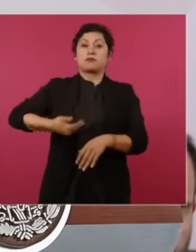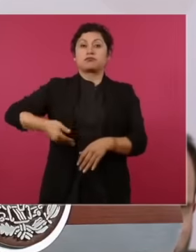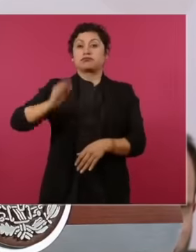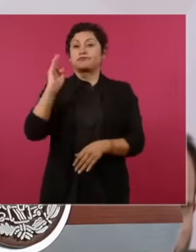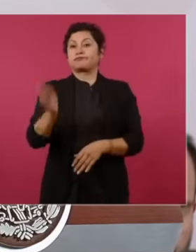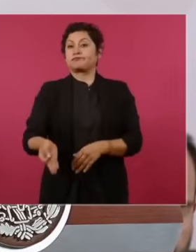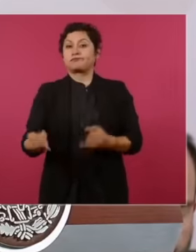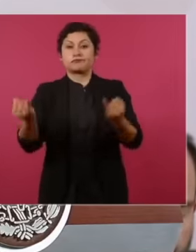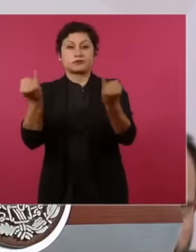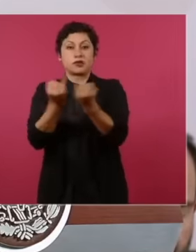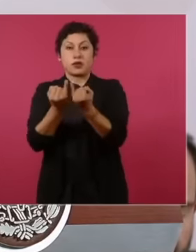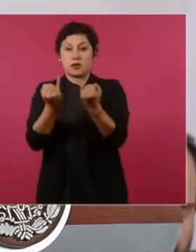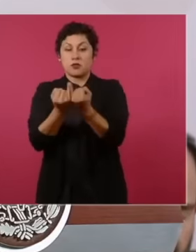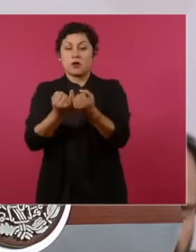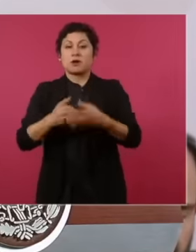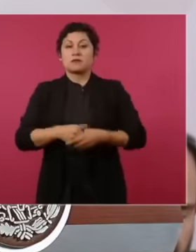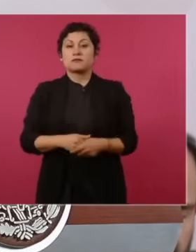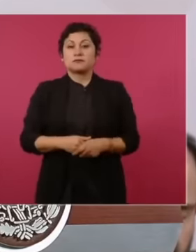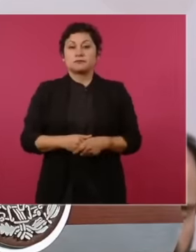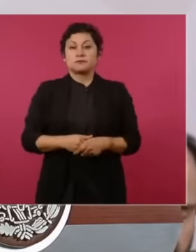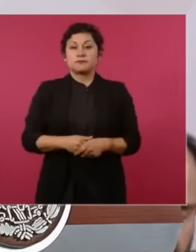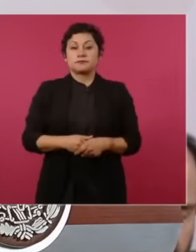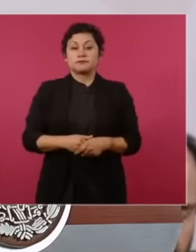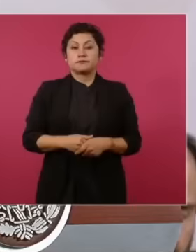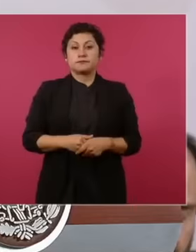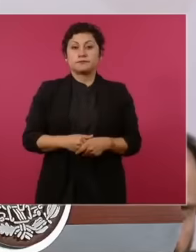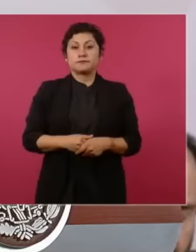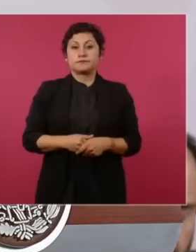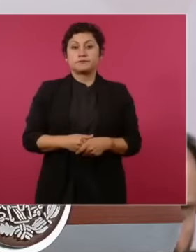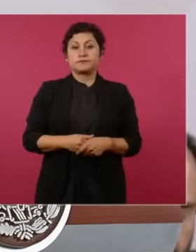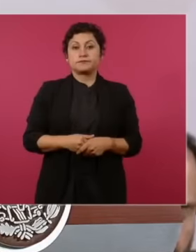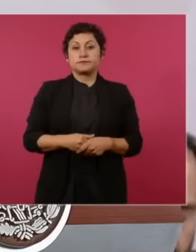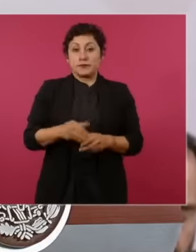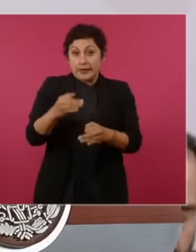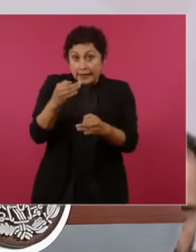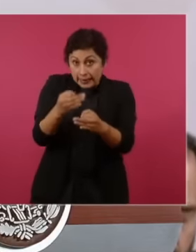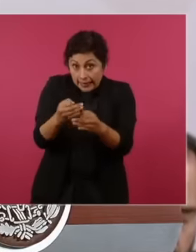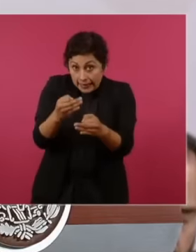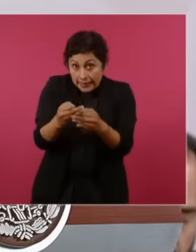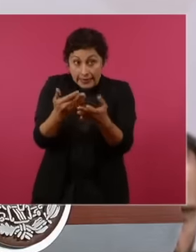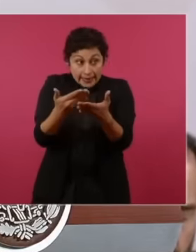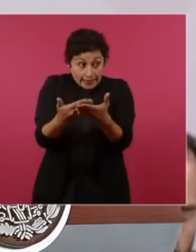now no longer now is like